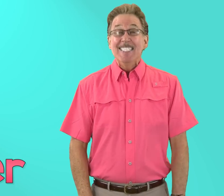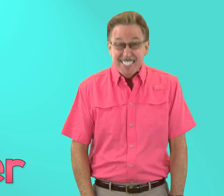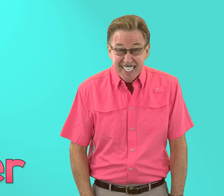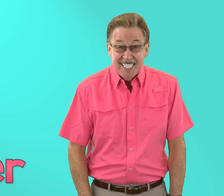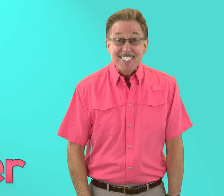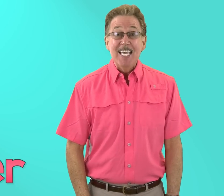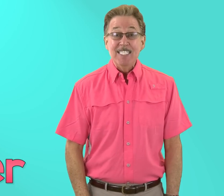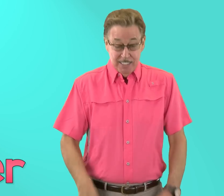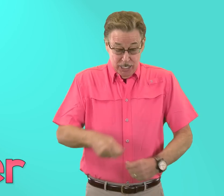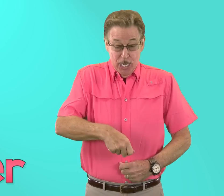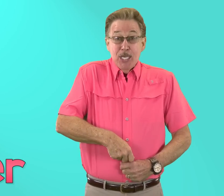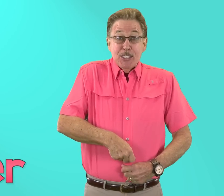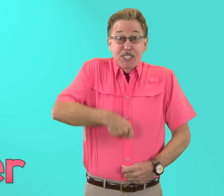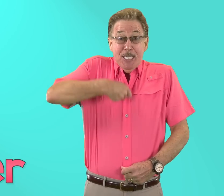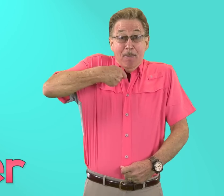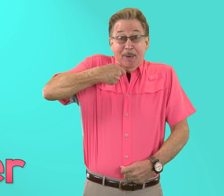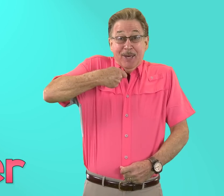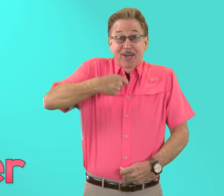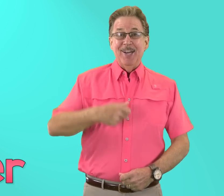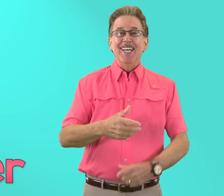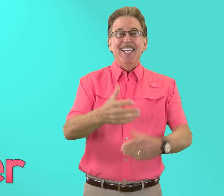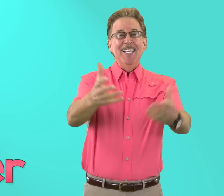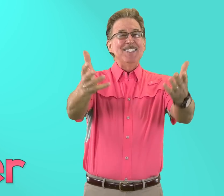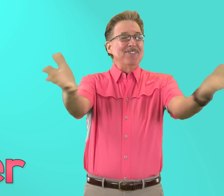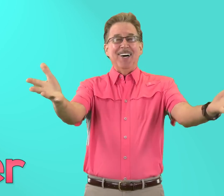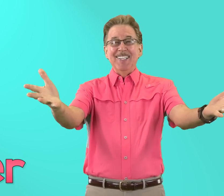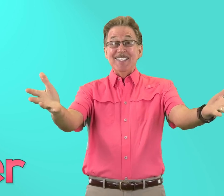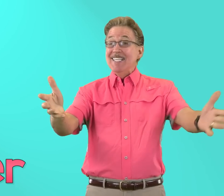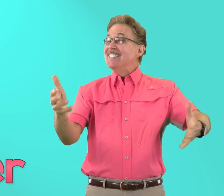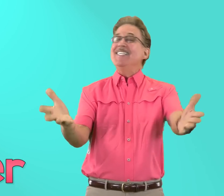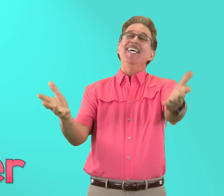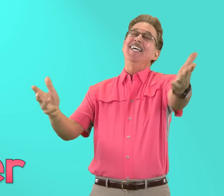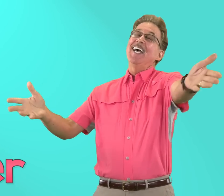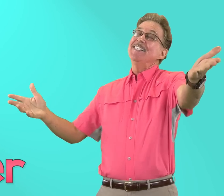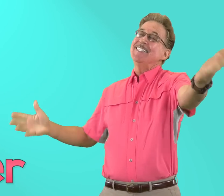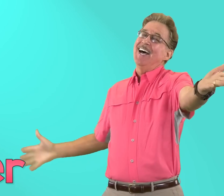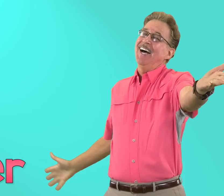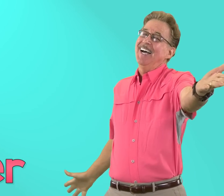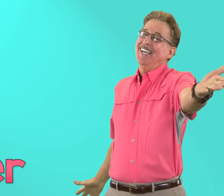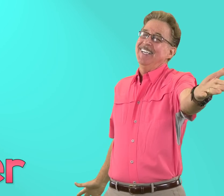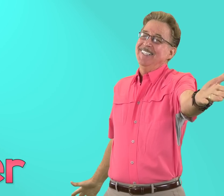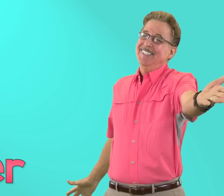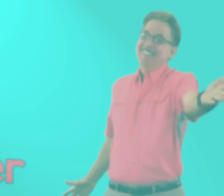Z z says /z/ zipper It's fun to sing and sign